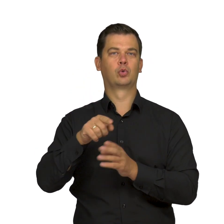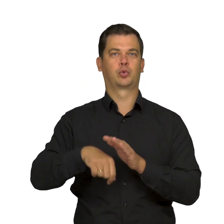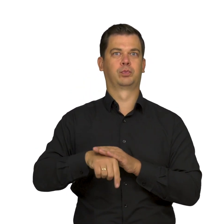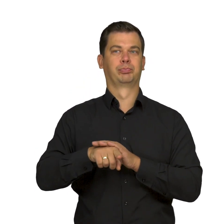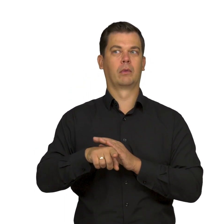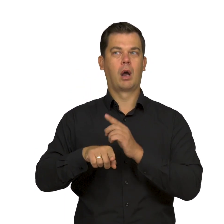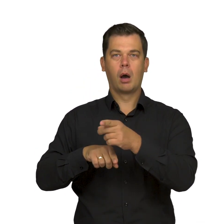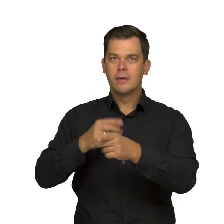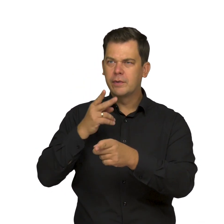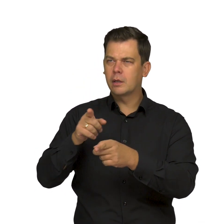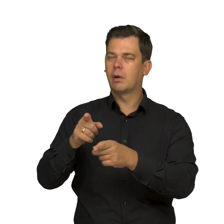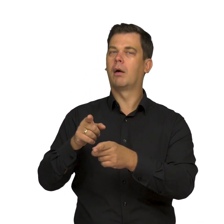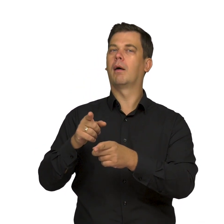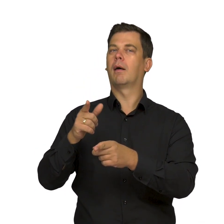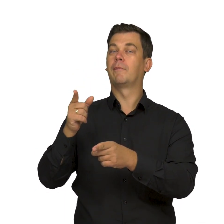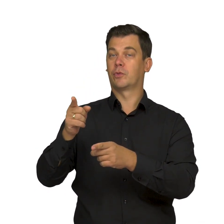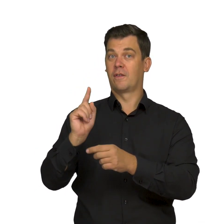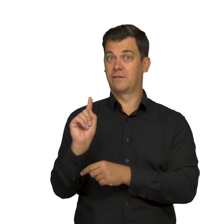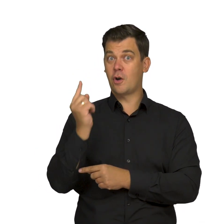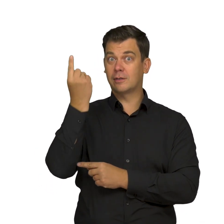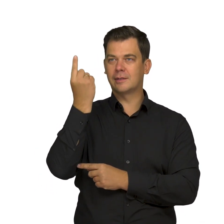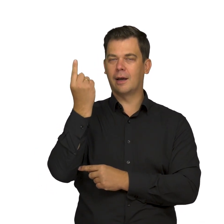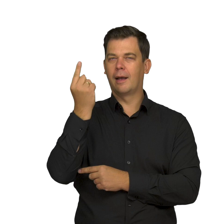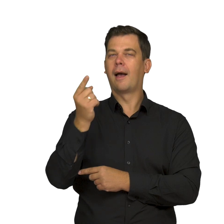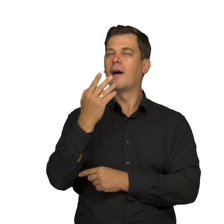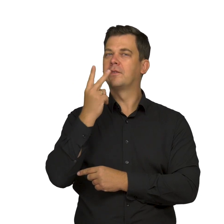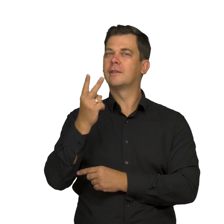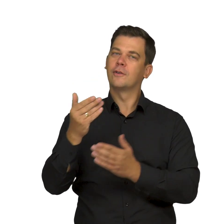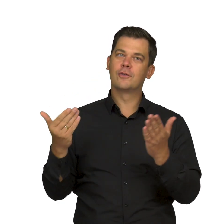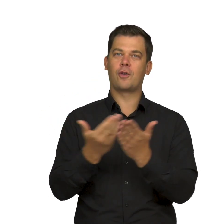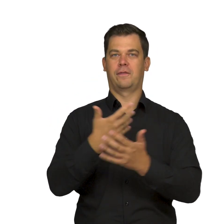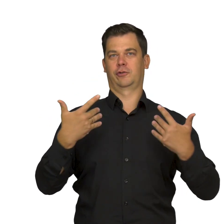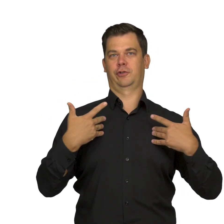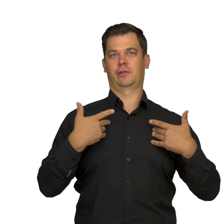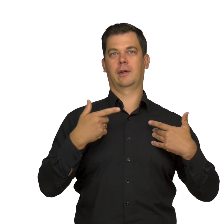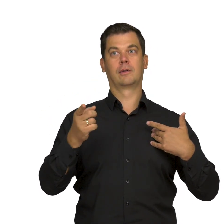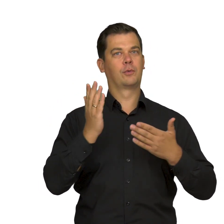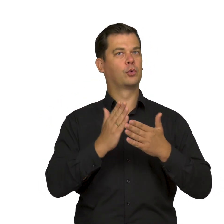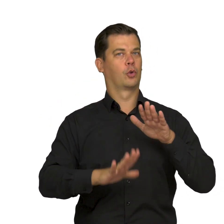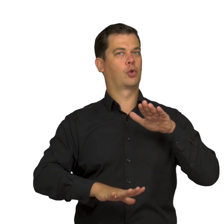This evocative title, Spring, is meant to reflect the new stage in his life.